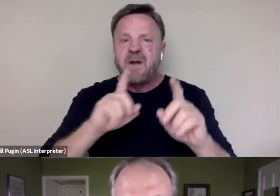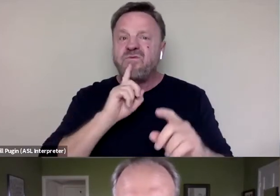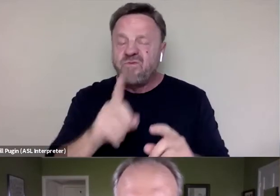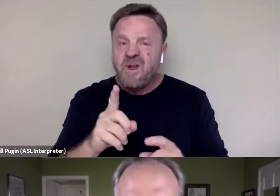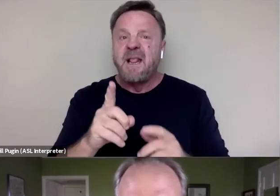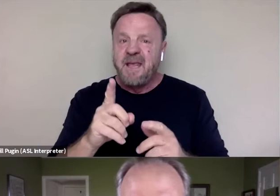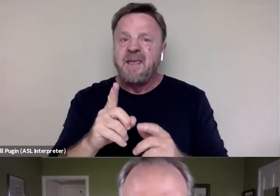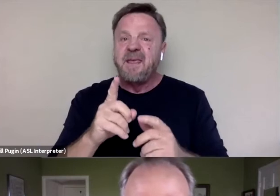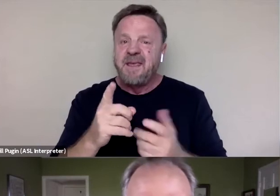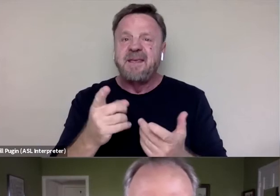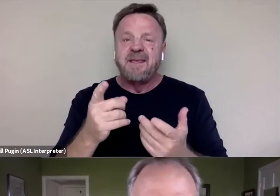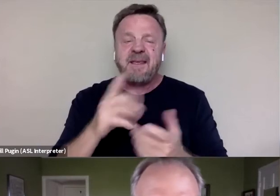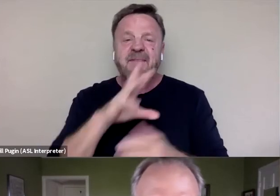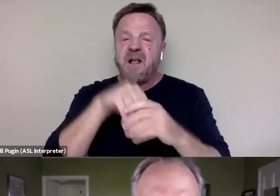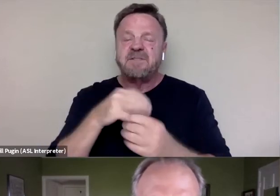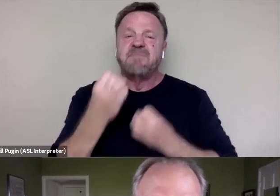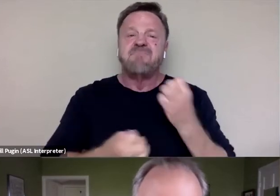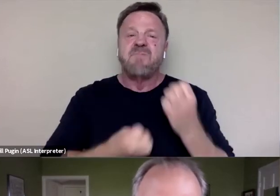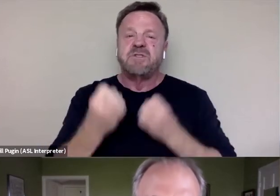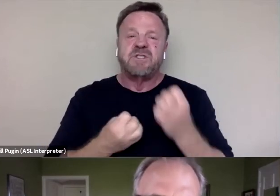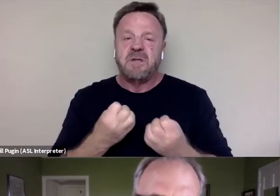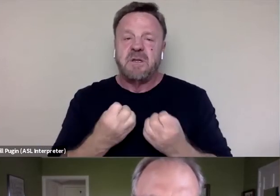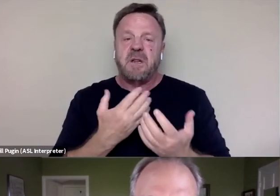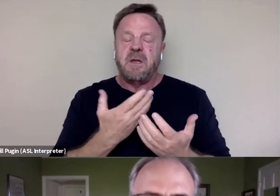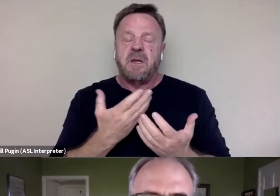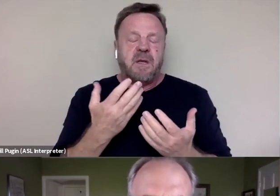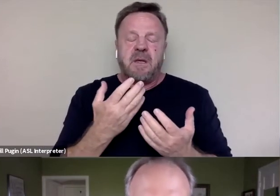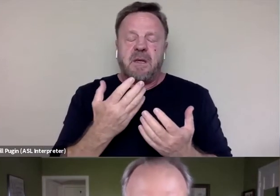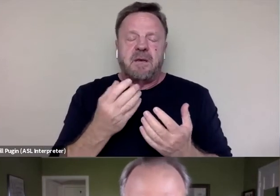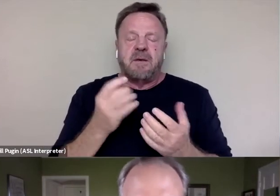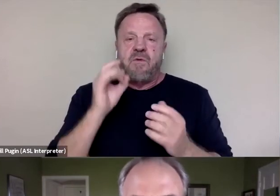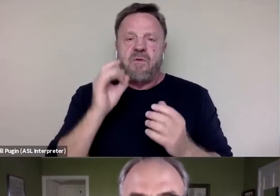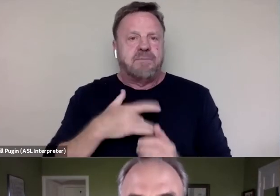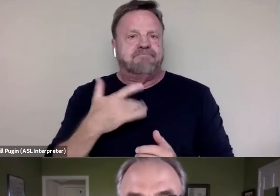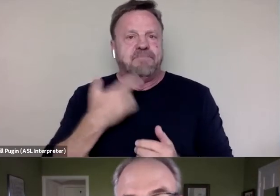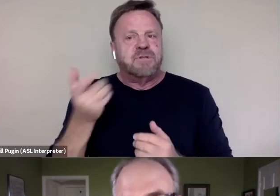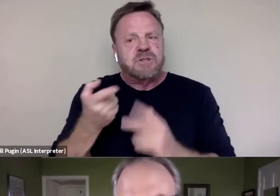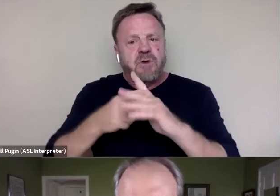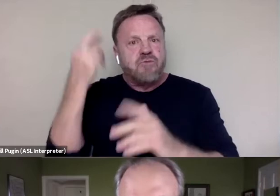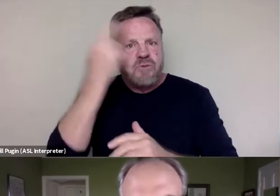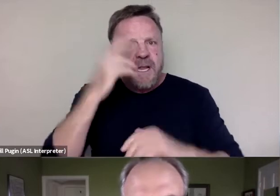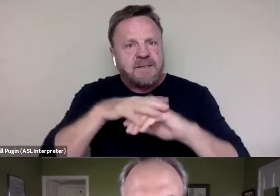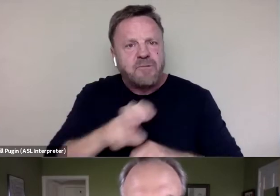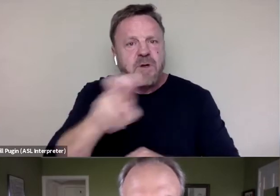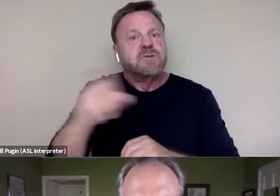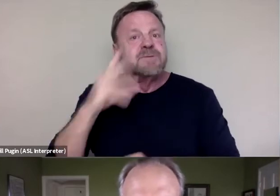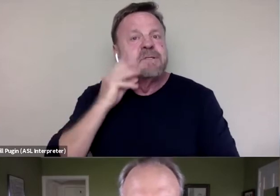And she started to realize on that trip that she was experiencing PTSD symptoms.